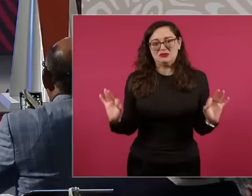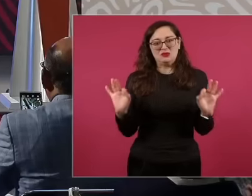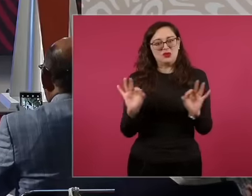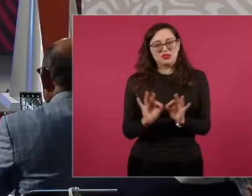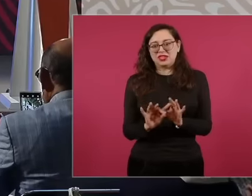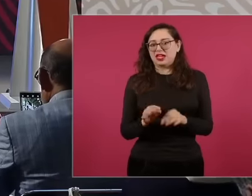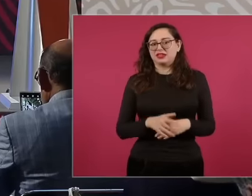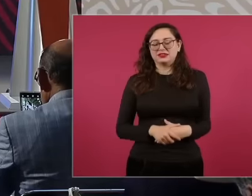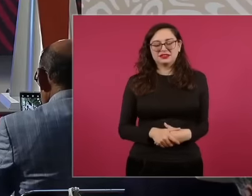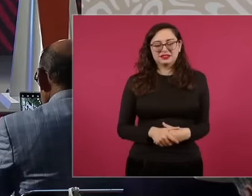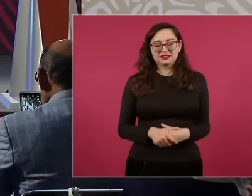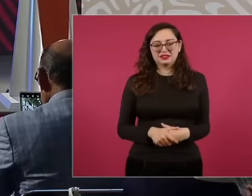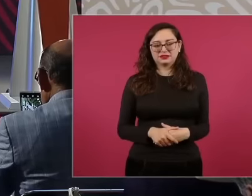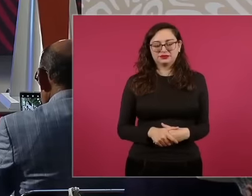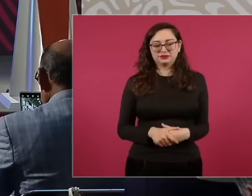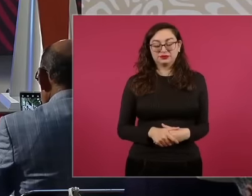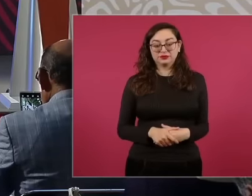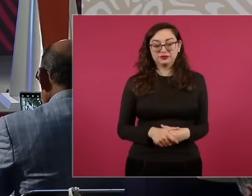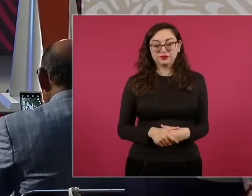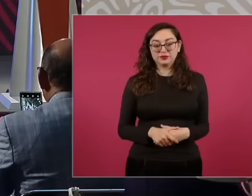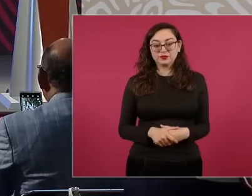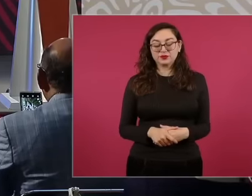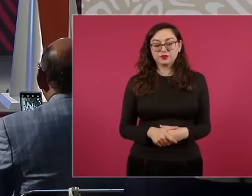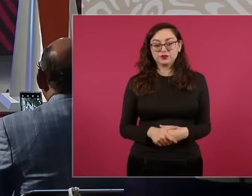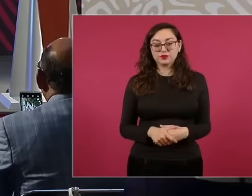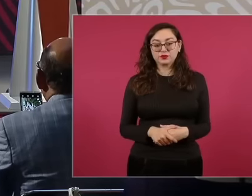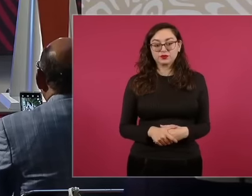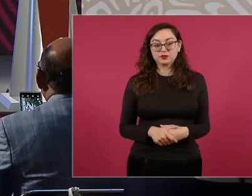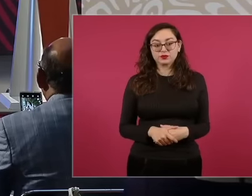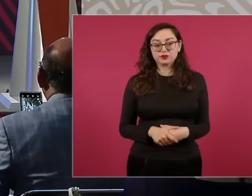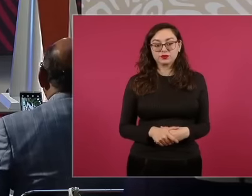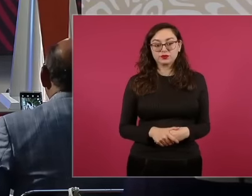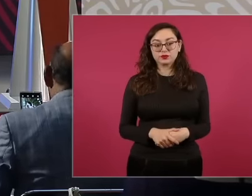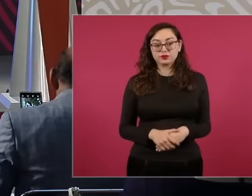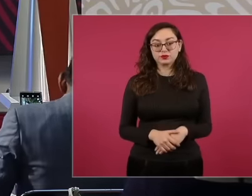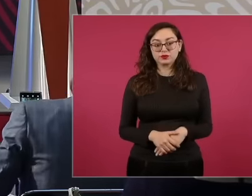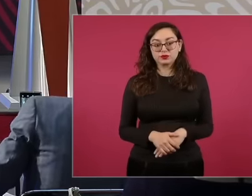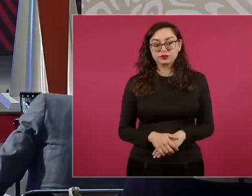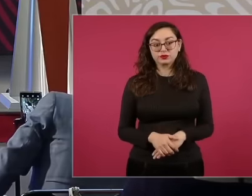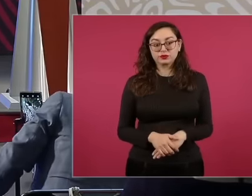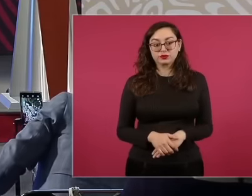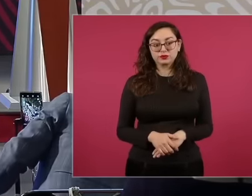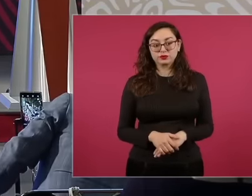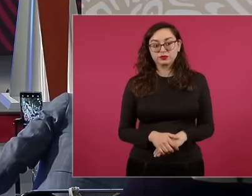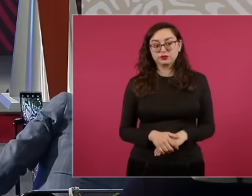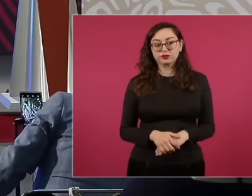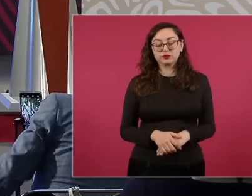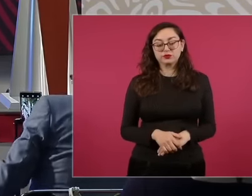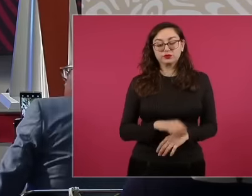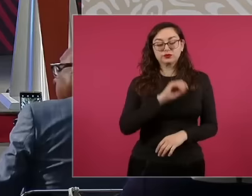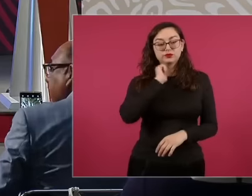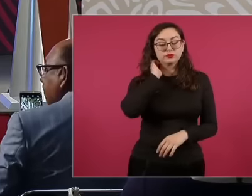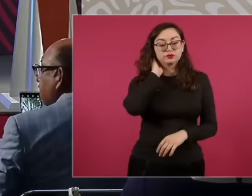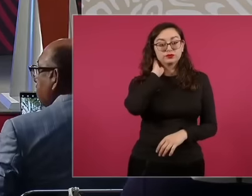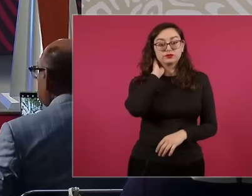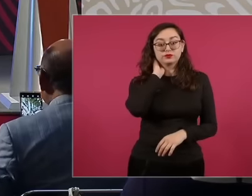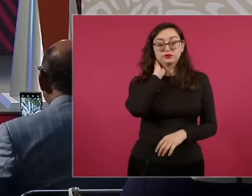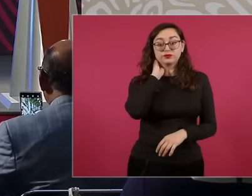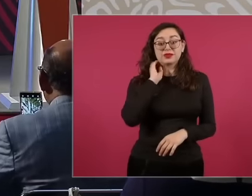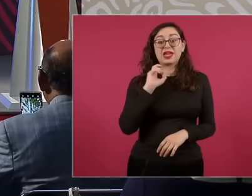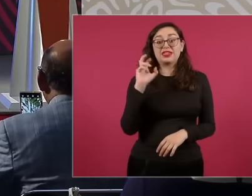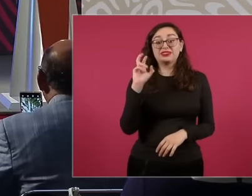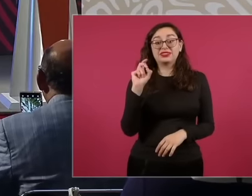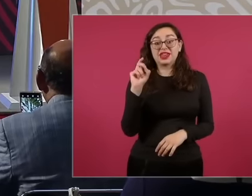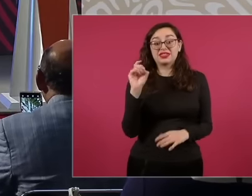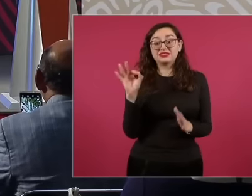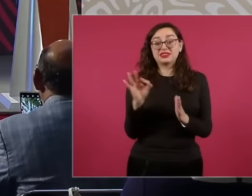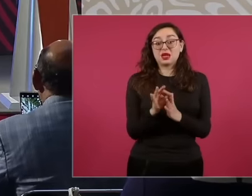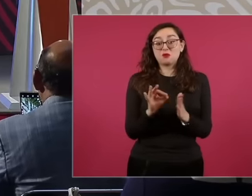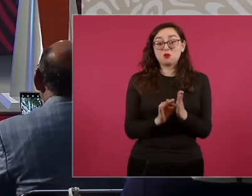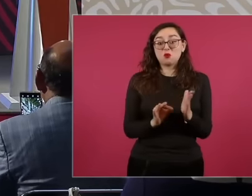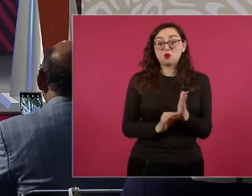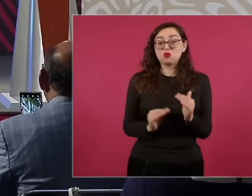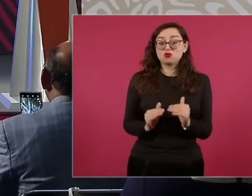result, we are talking about 30 points more than 30 points